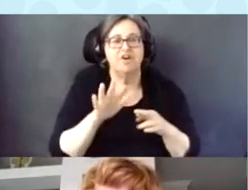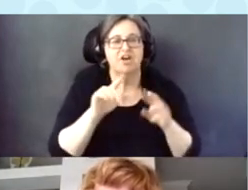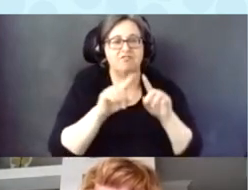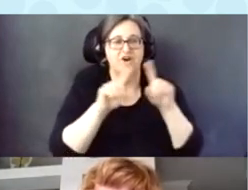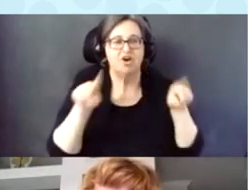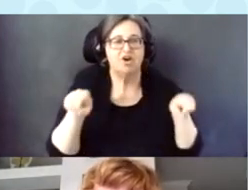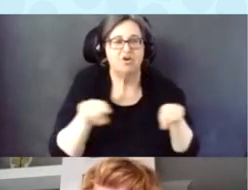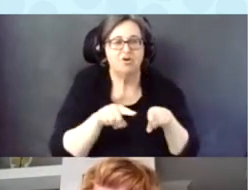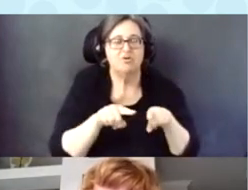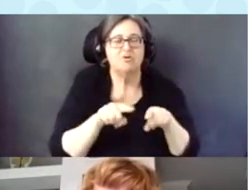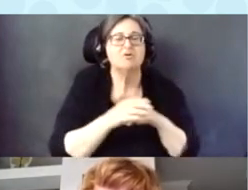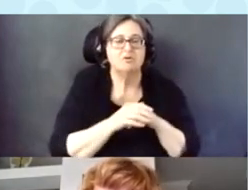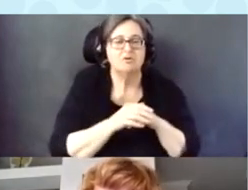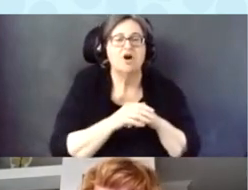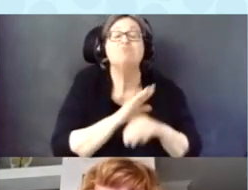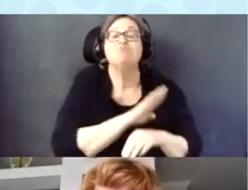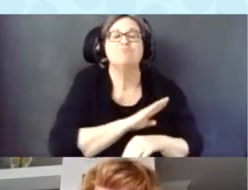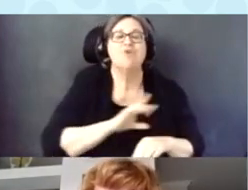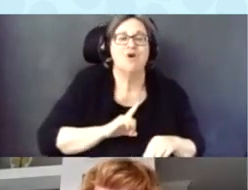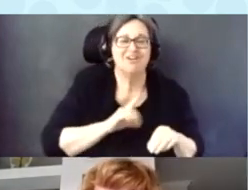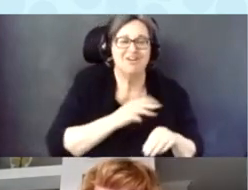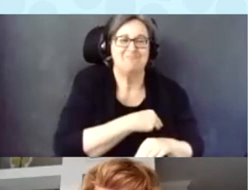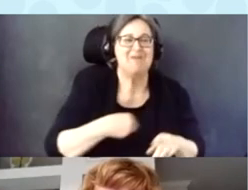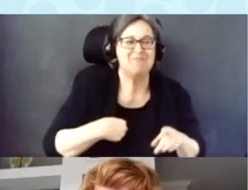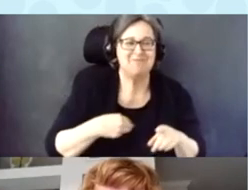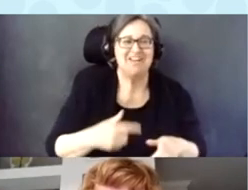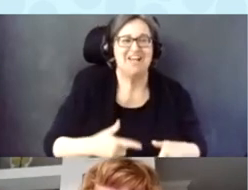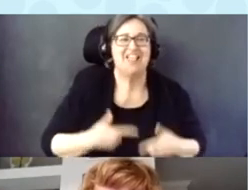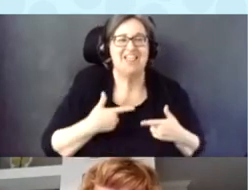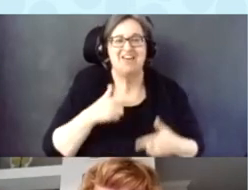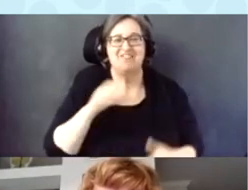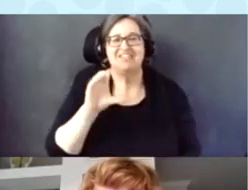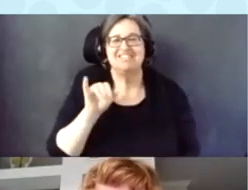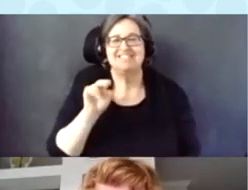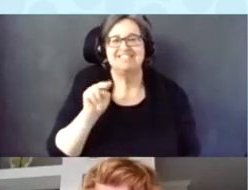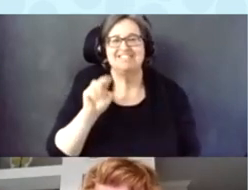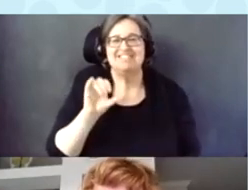And I live in Cincinnati Ohio. And I have reddish long hair.